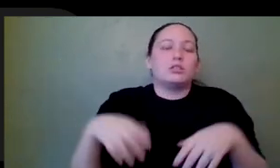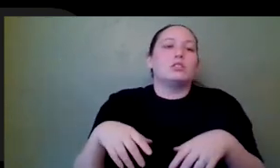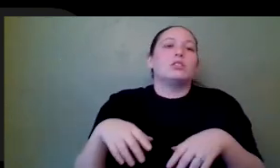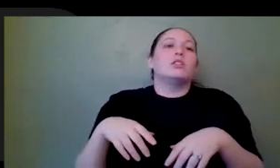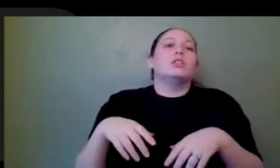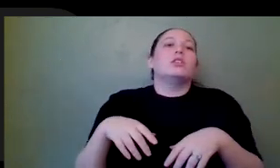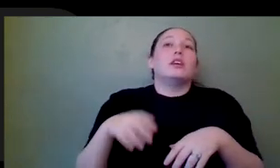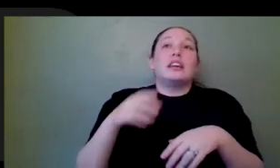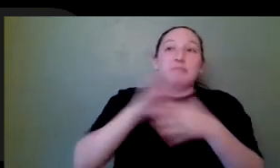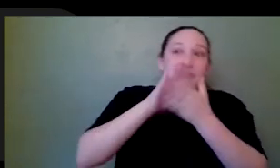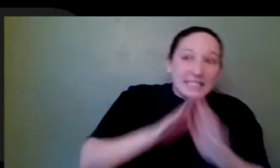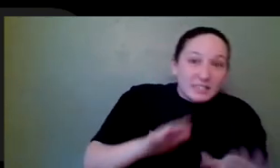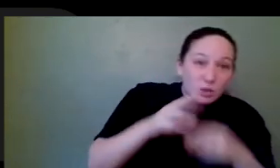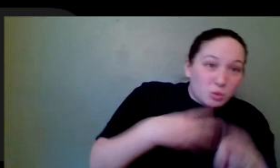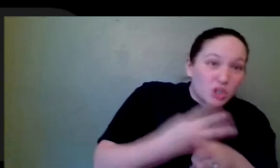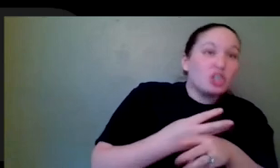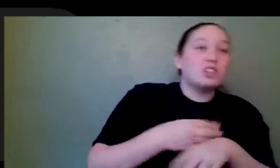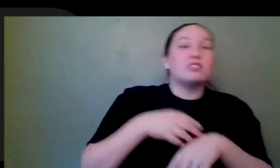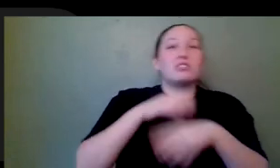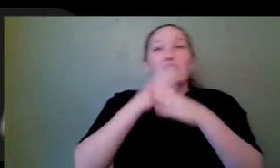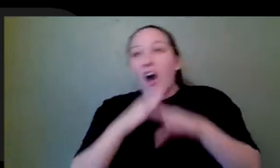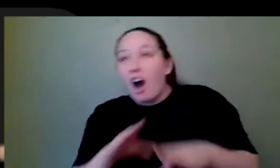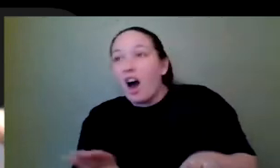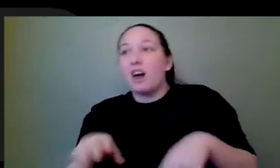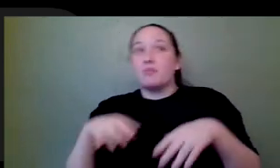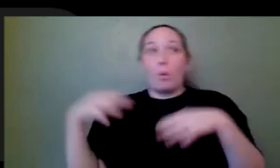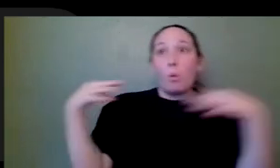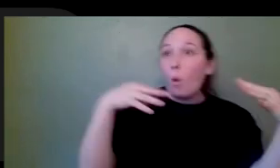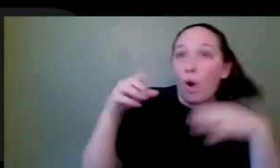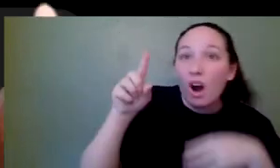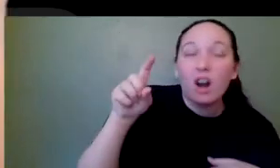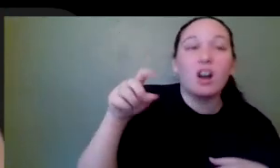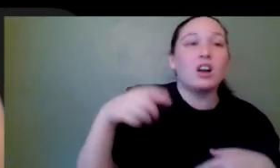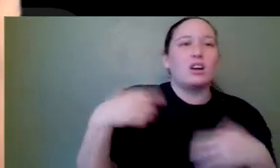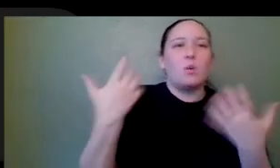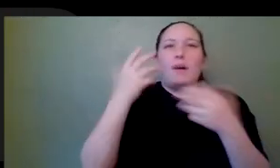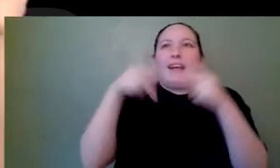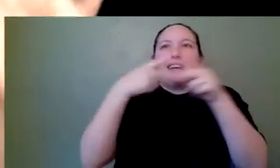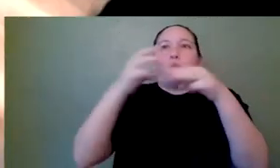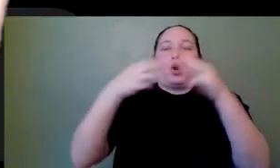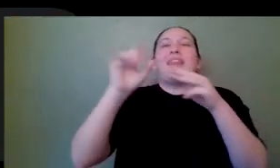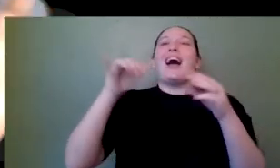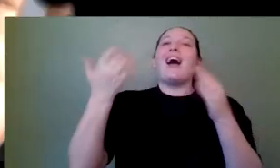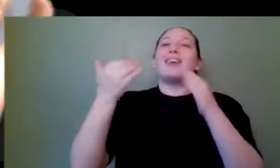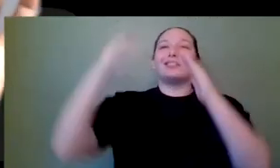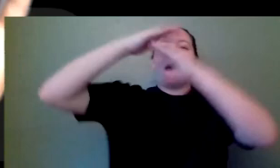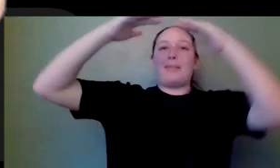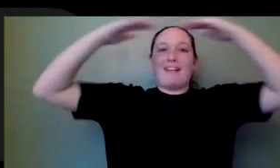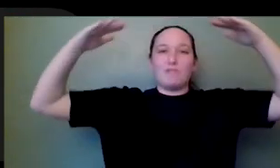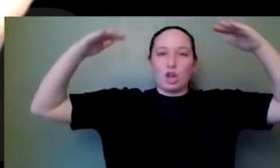it a peaceful world? Is it a town or is it a war zone? You know, like what what are the top level environments that I'm worried about? Then I